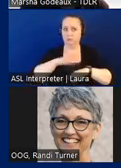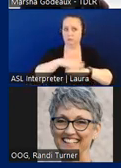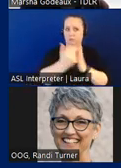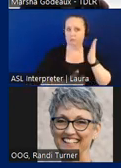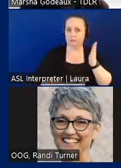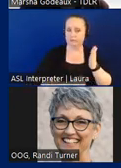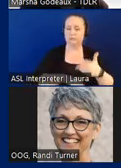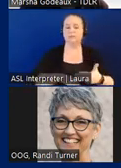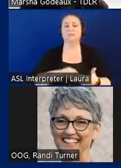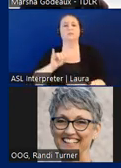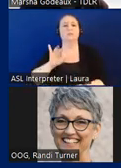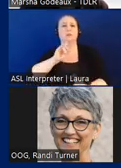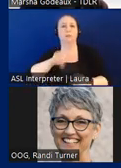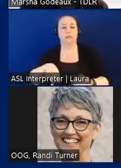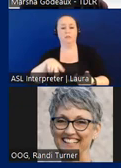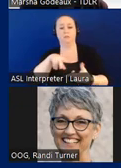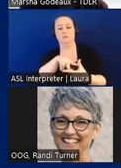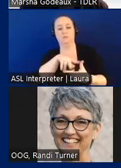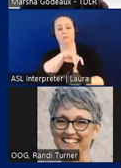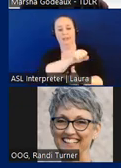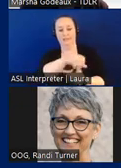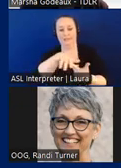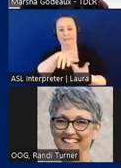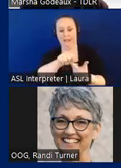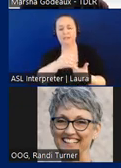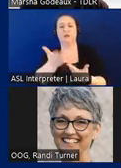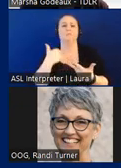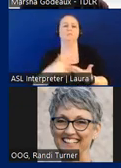if the answer to these two questions is yes the complaint will move on to our investigator team